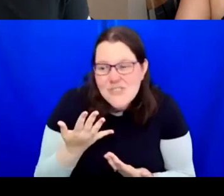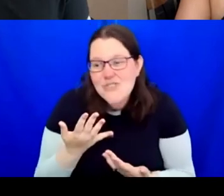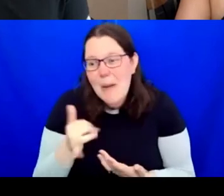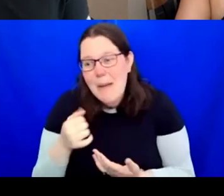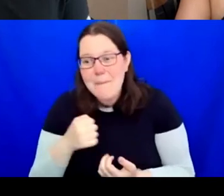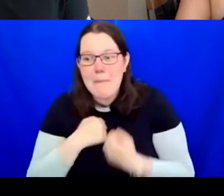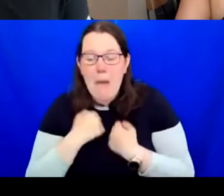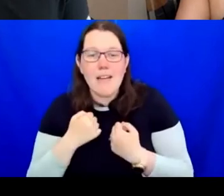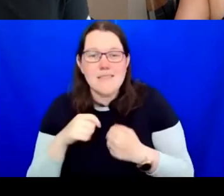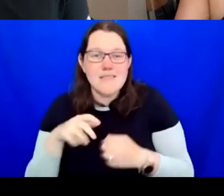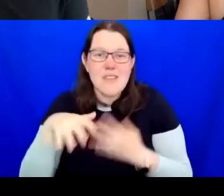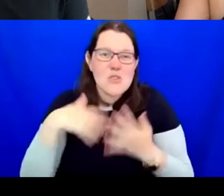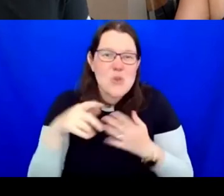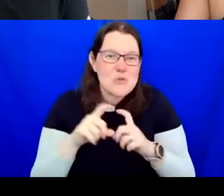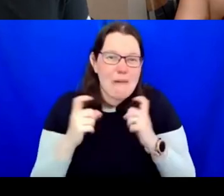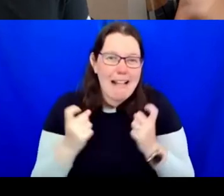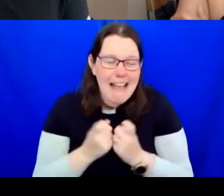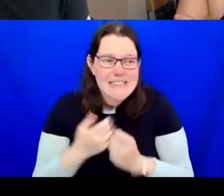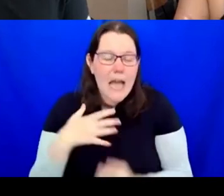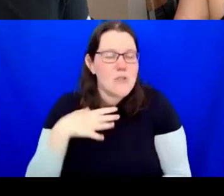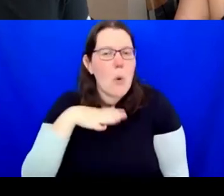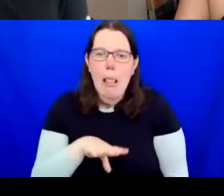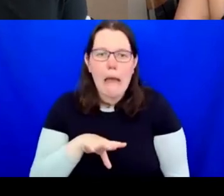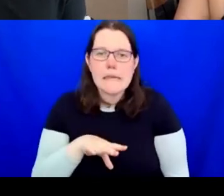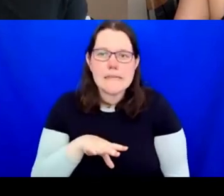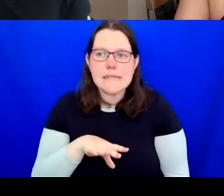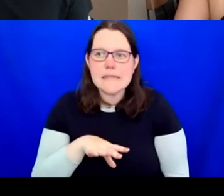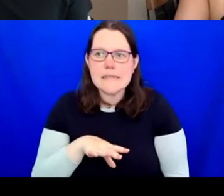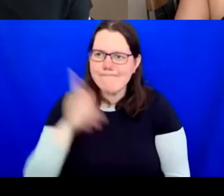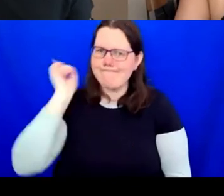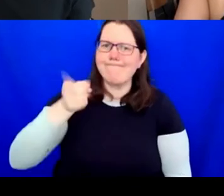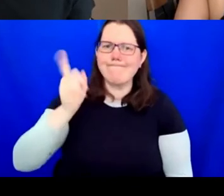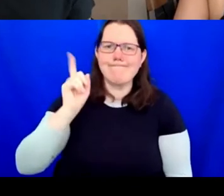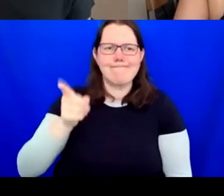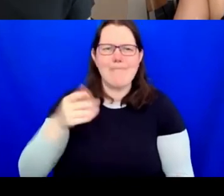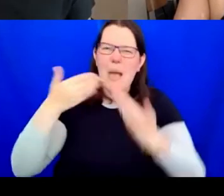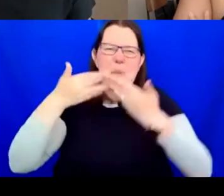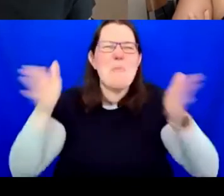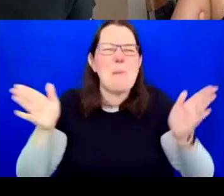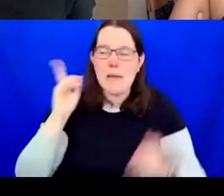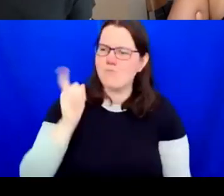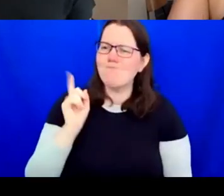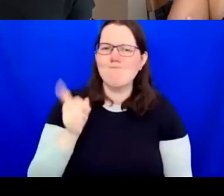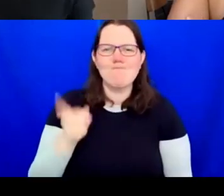something I enjoy and I don't like it actually for myself. But I often have a little conversation